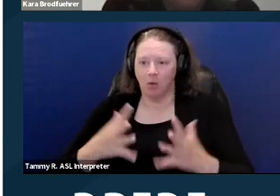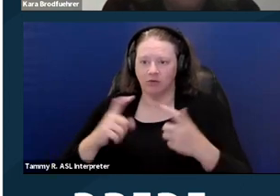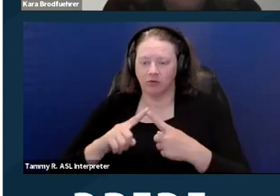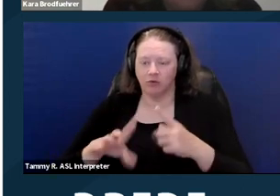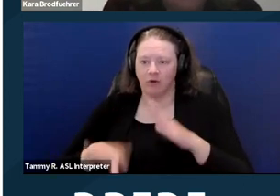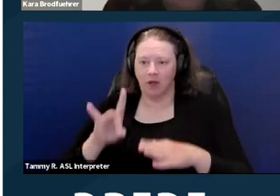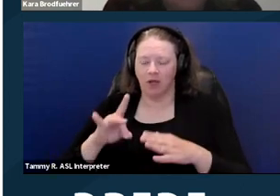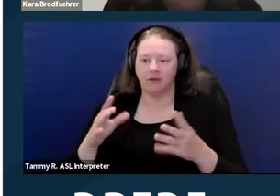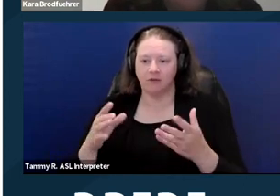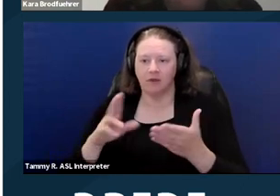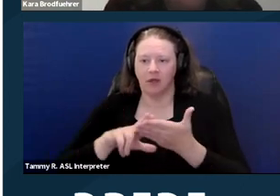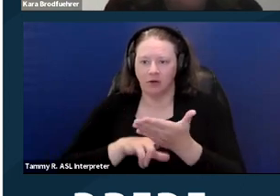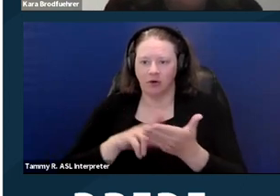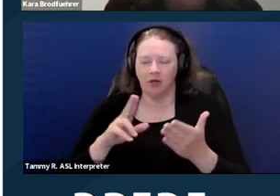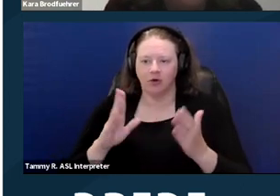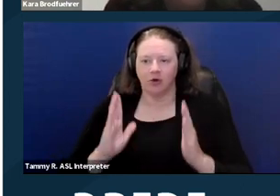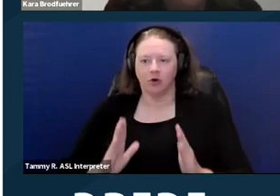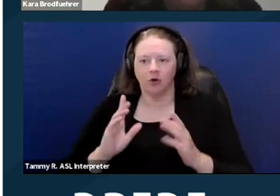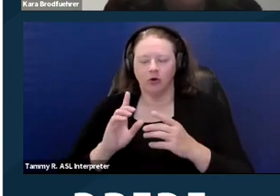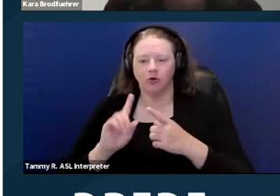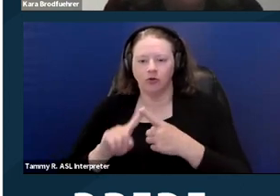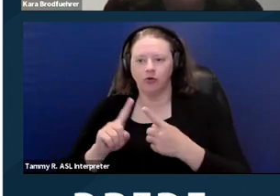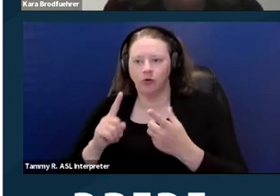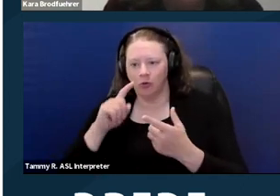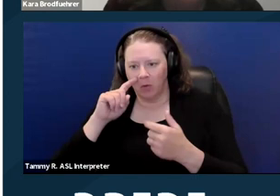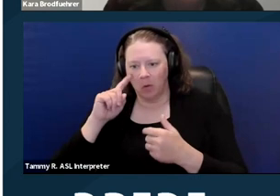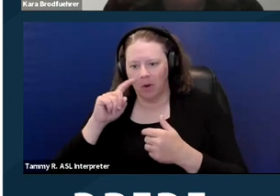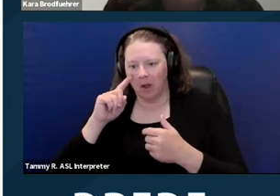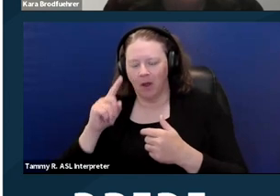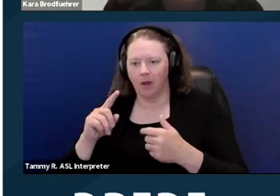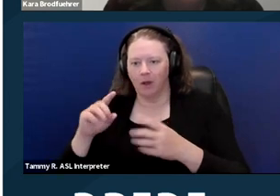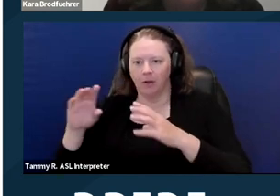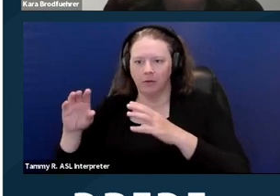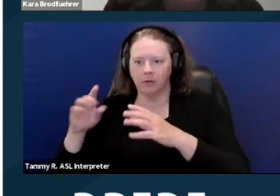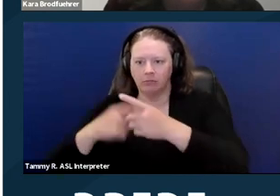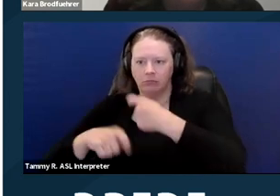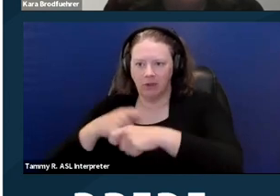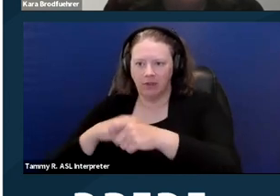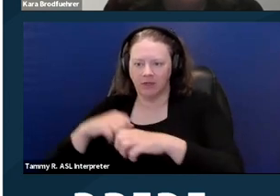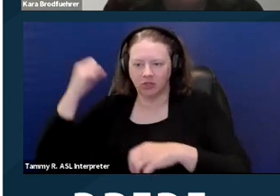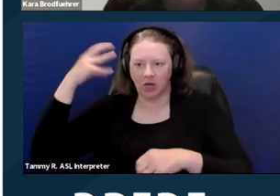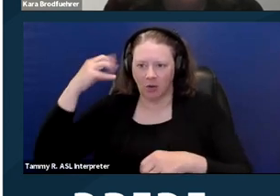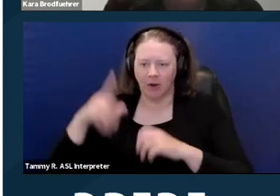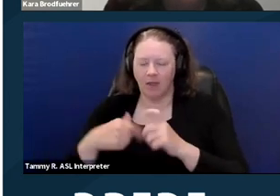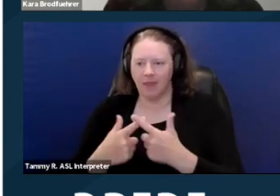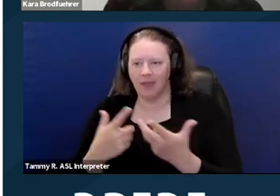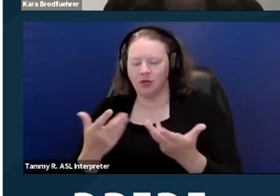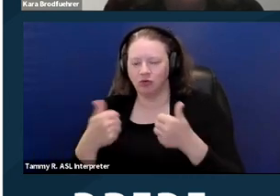at a cost that would be comparable to the cost of the chair device that the landlord is offering." That's a really good hypo that I may steal